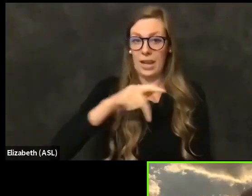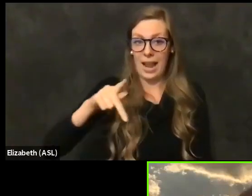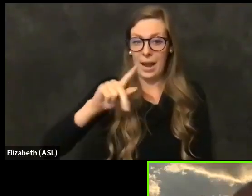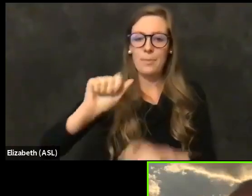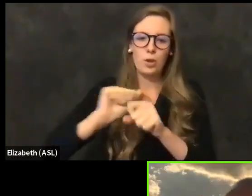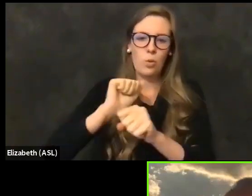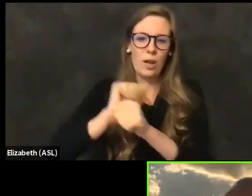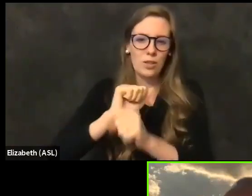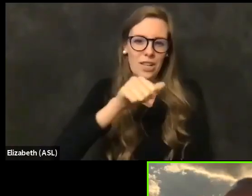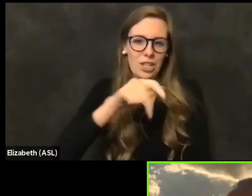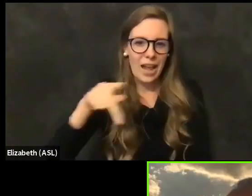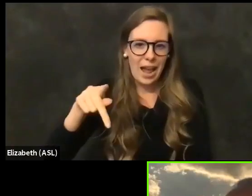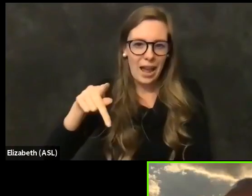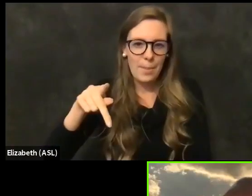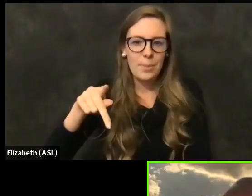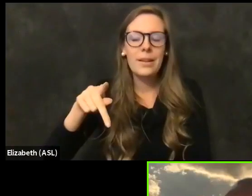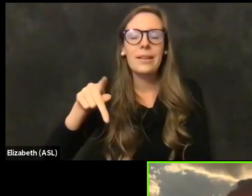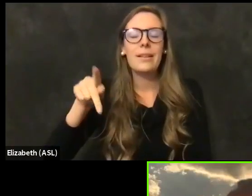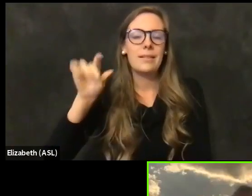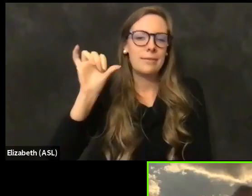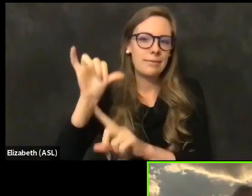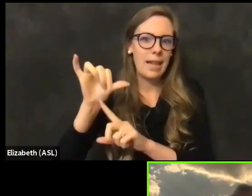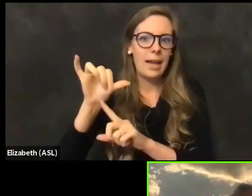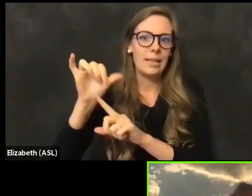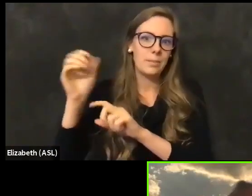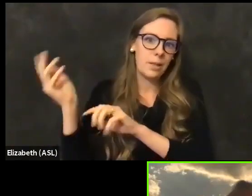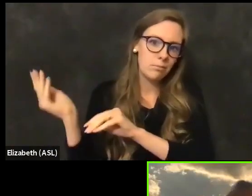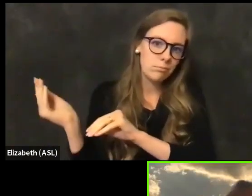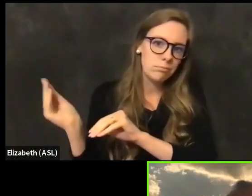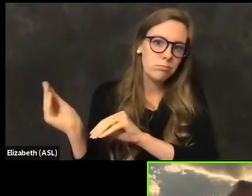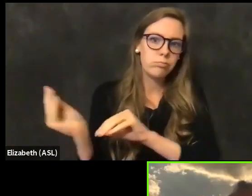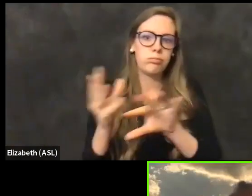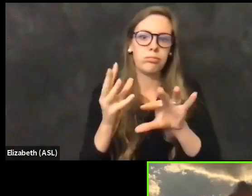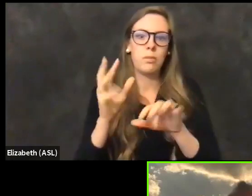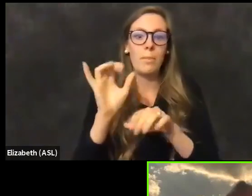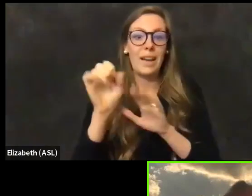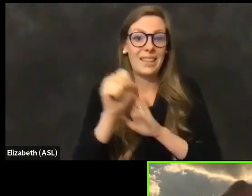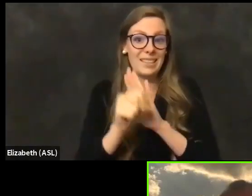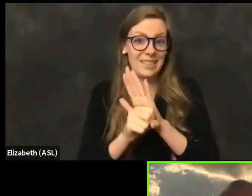And data set that's been pushed out by the state into pilot counties